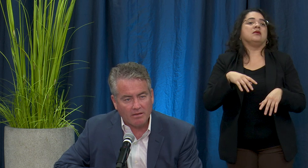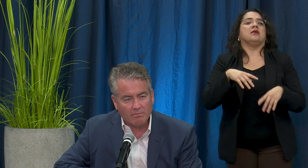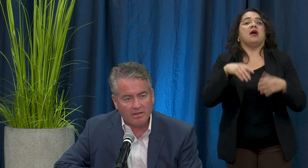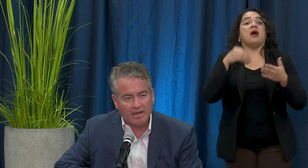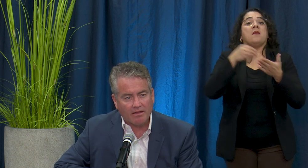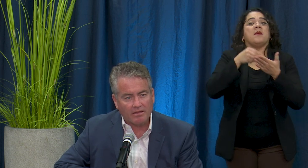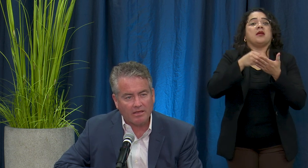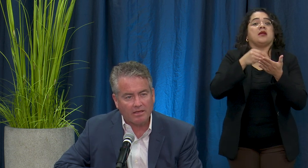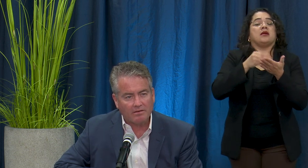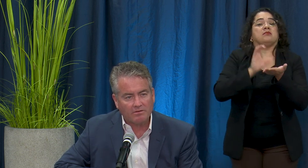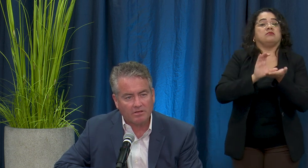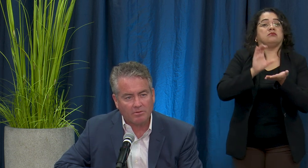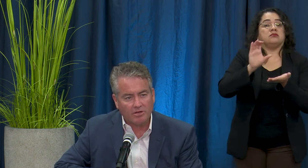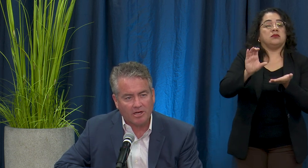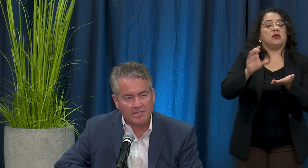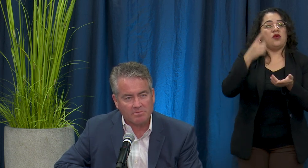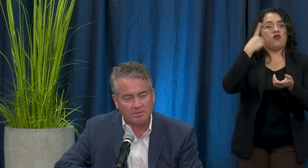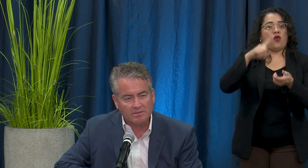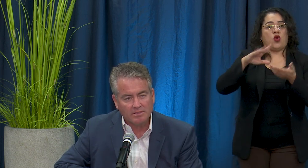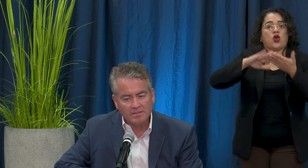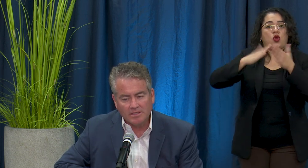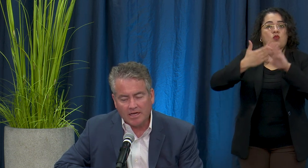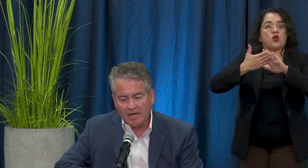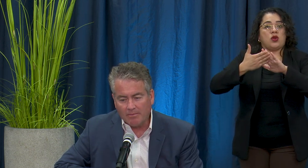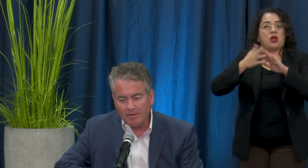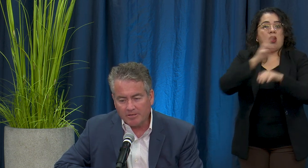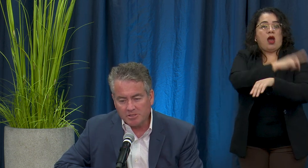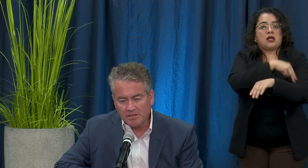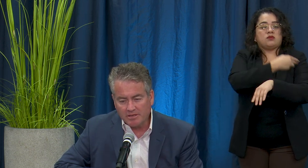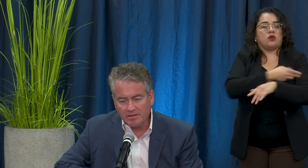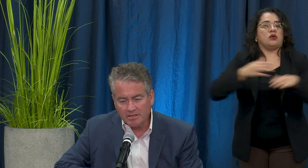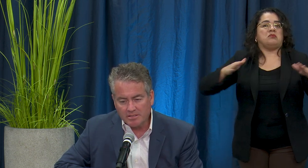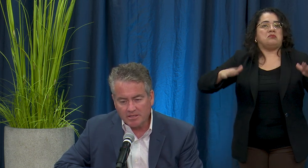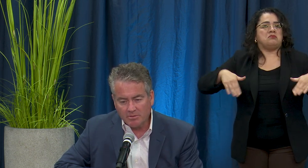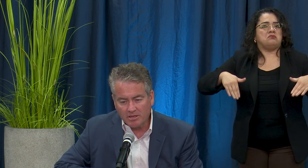being allocated to Community Hospital. My understanding is that Community